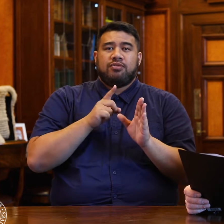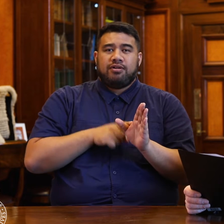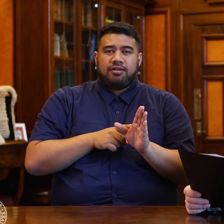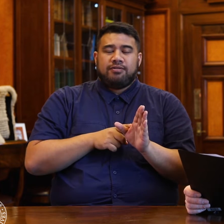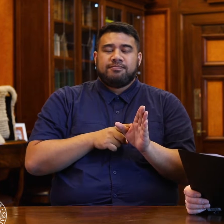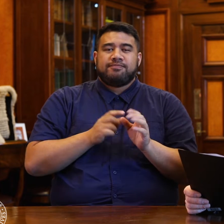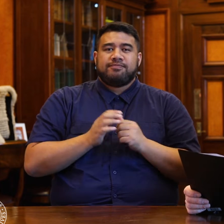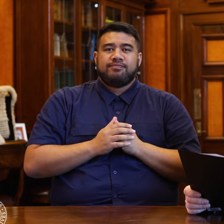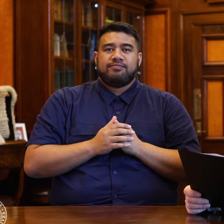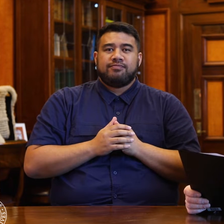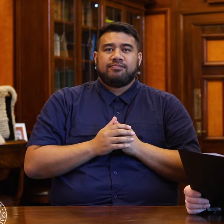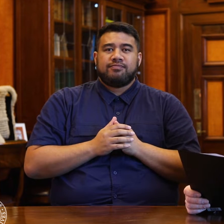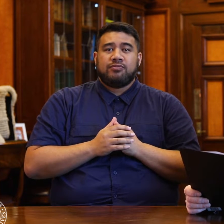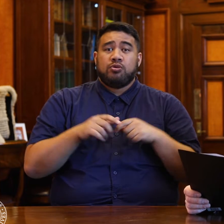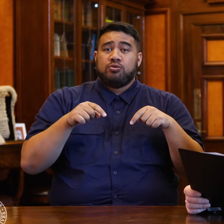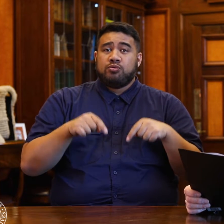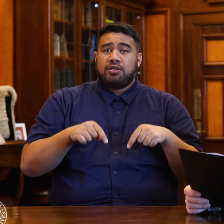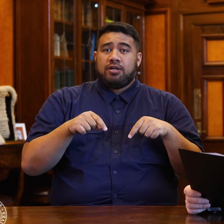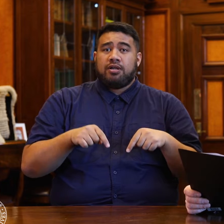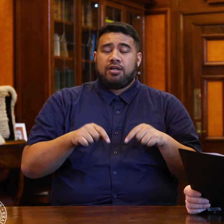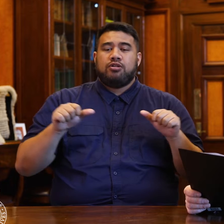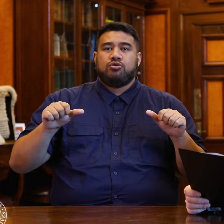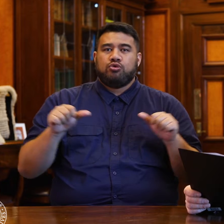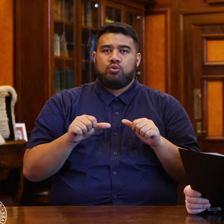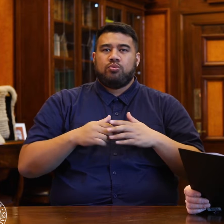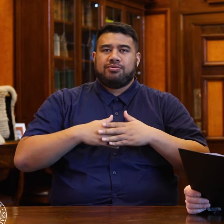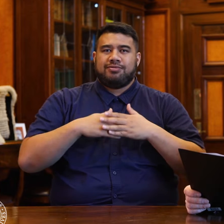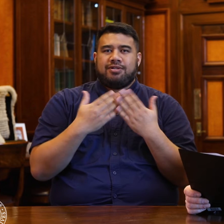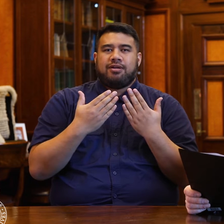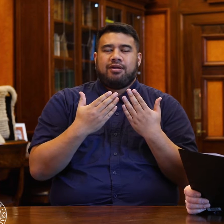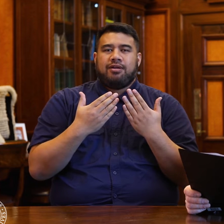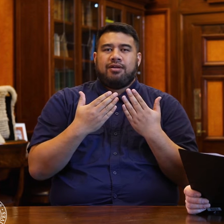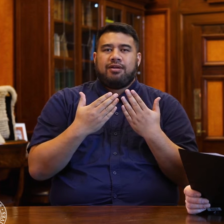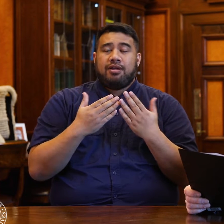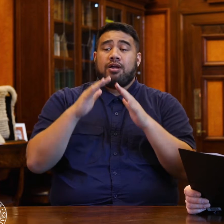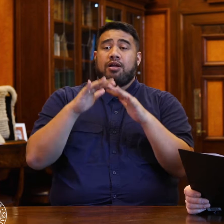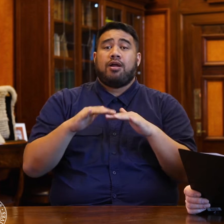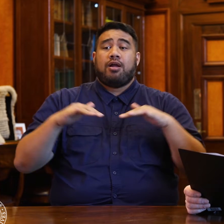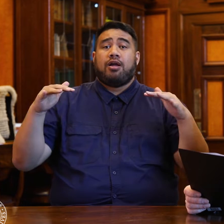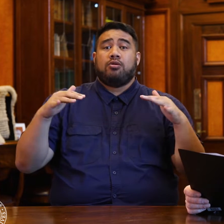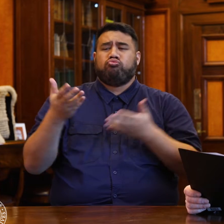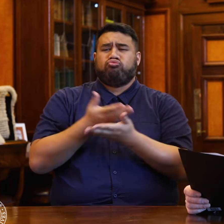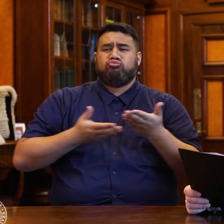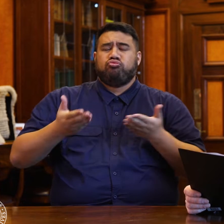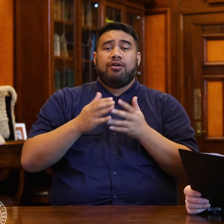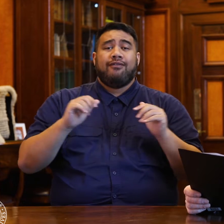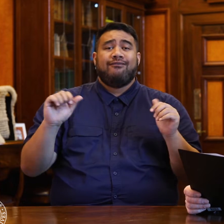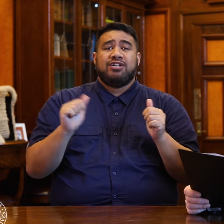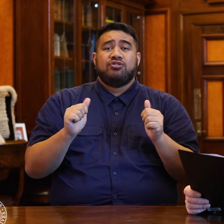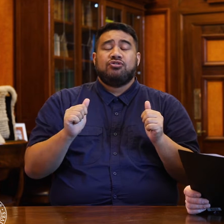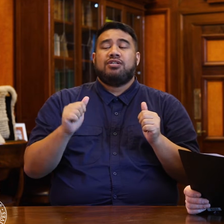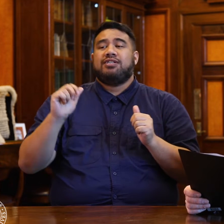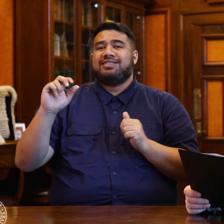It is the short day of the week, where Parliament's going to finish at 6 o'clock after sitting at 2pm.